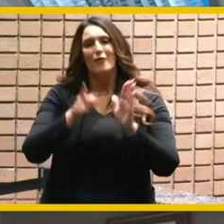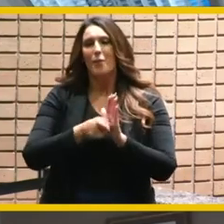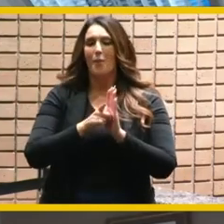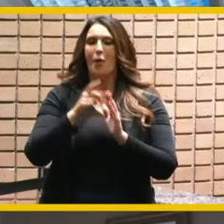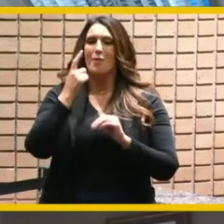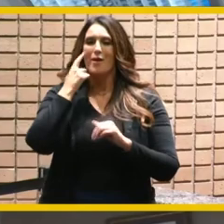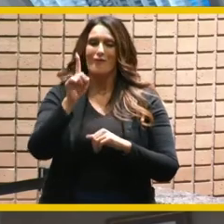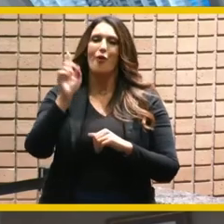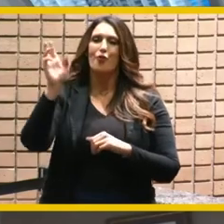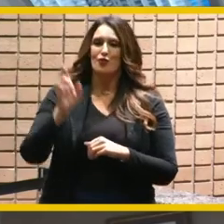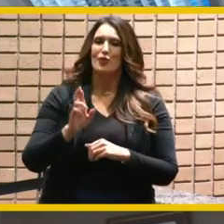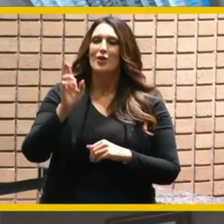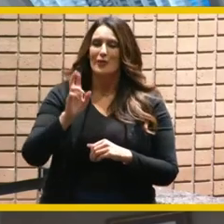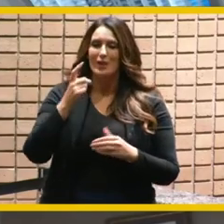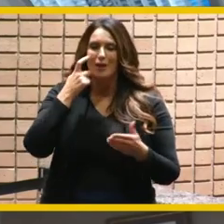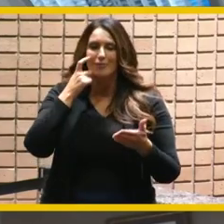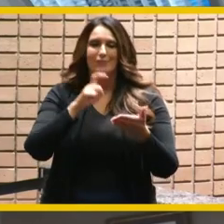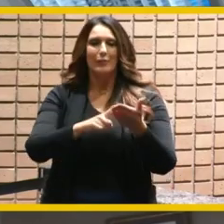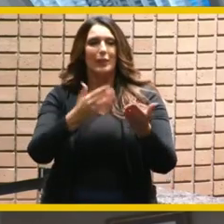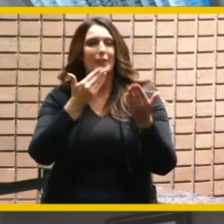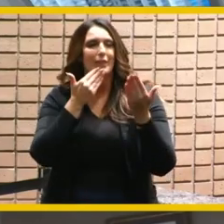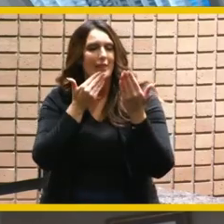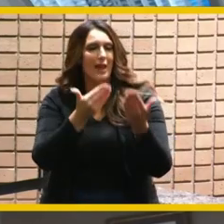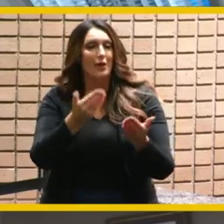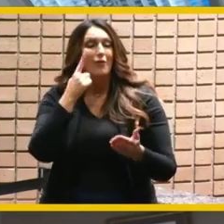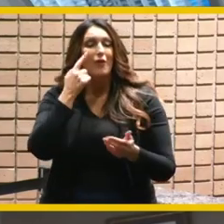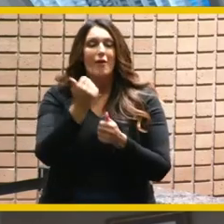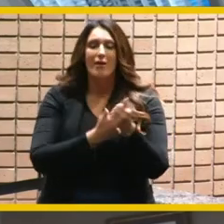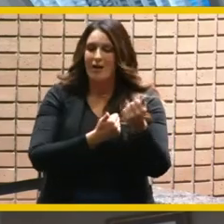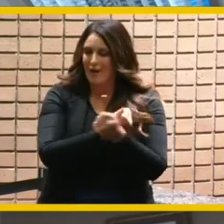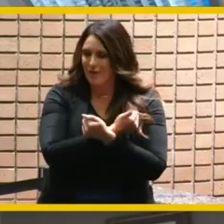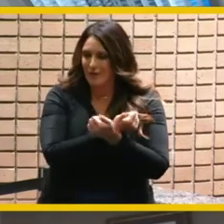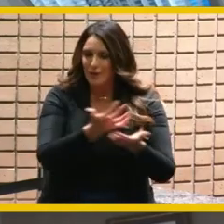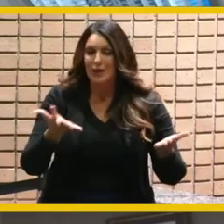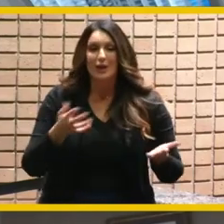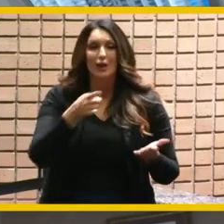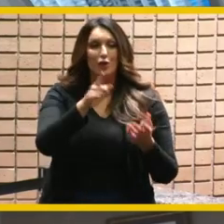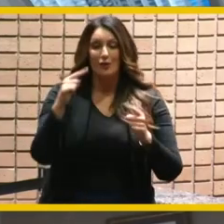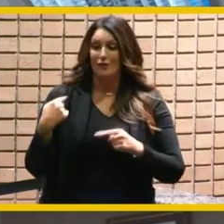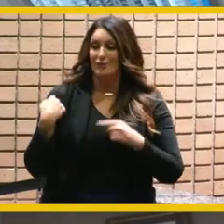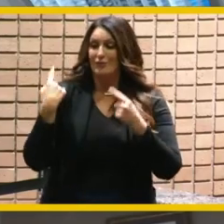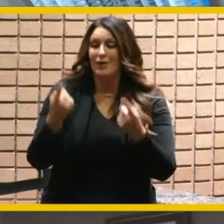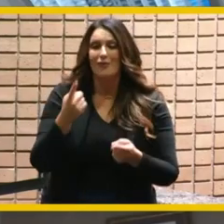thank you for making that happen and for everything you have done for riverside